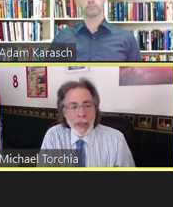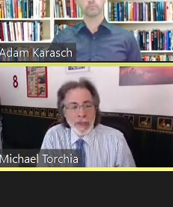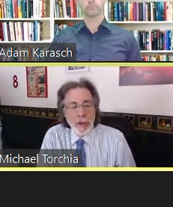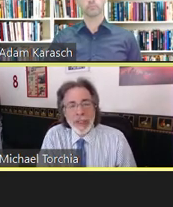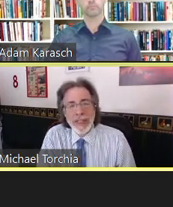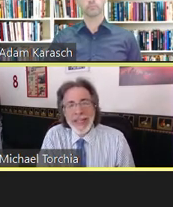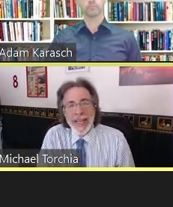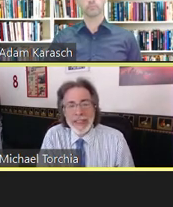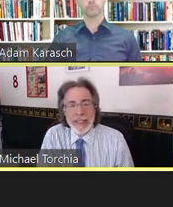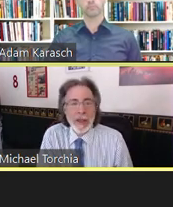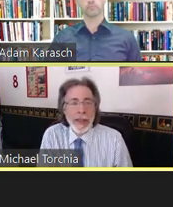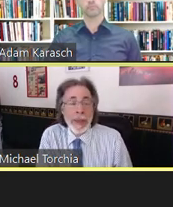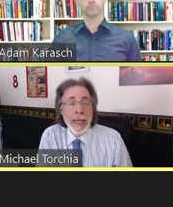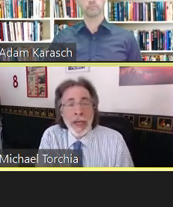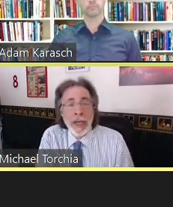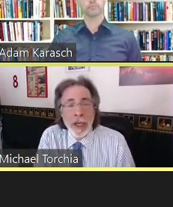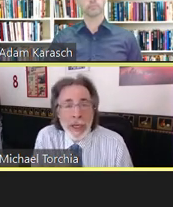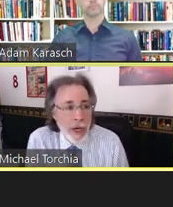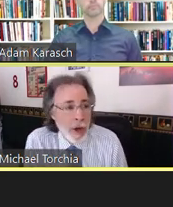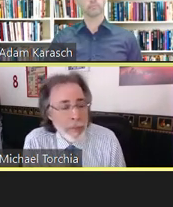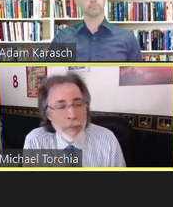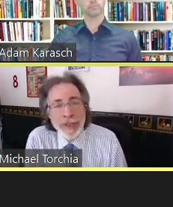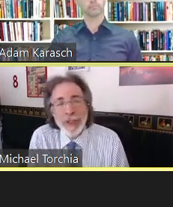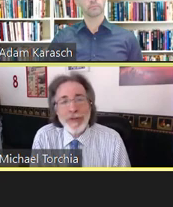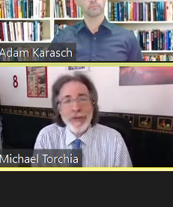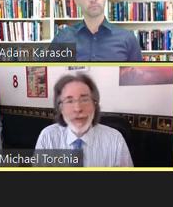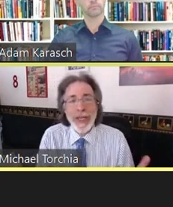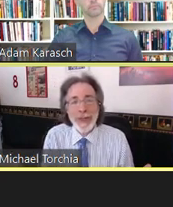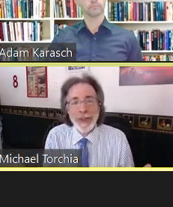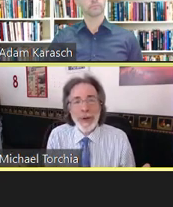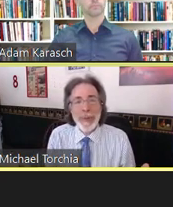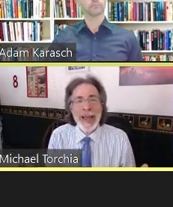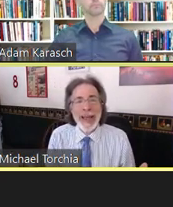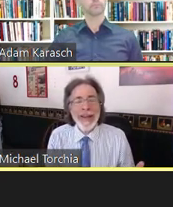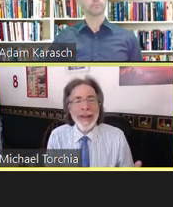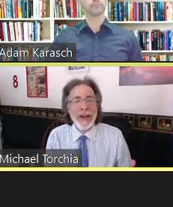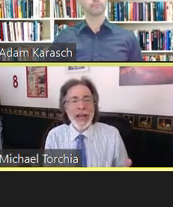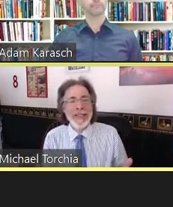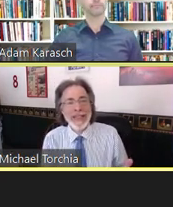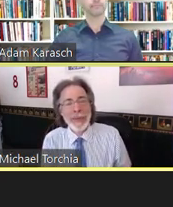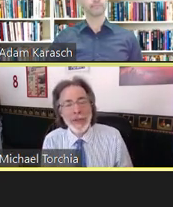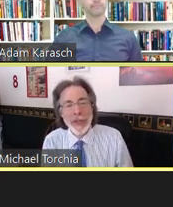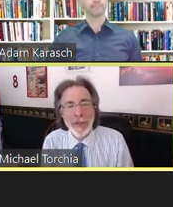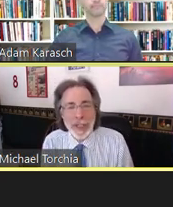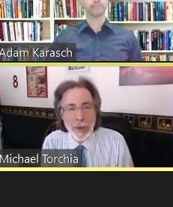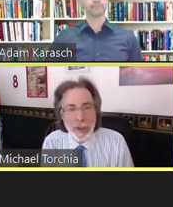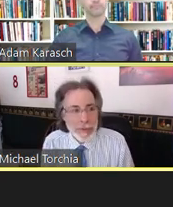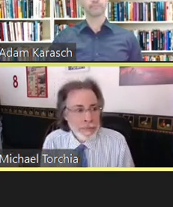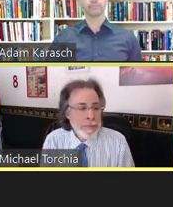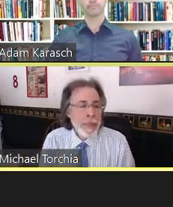So it doesn't necessarily mean the business is free to discriminate against disabled individuals,